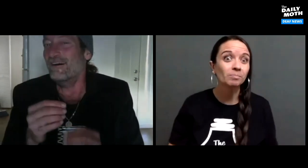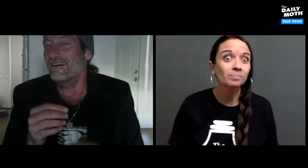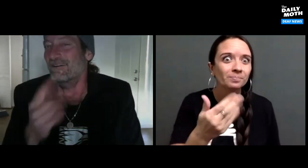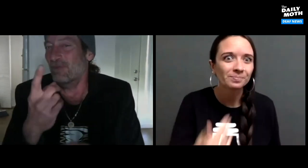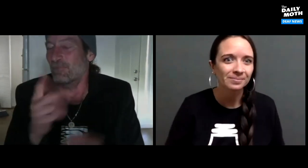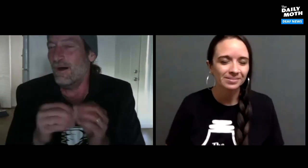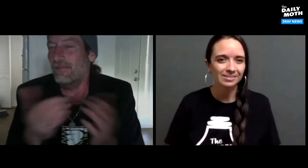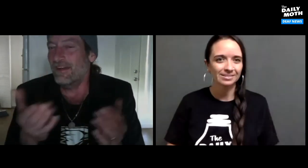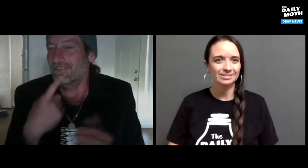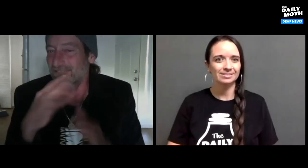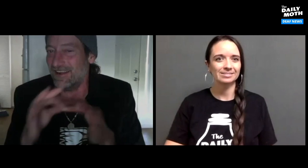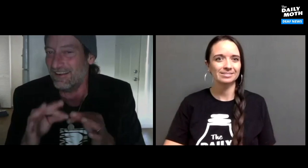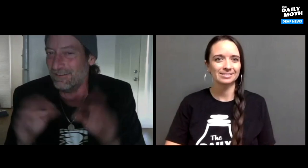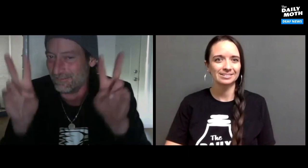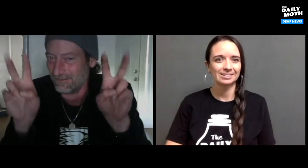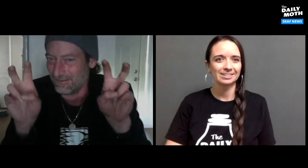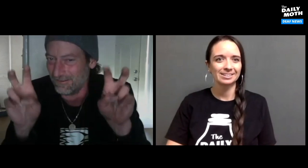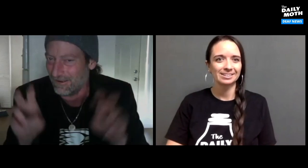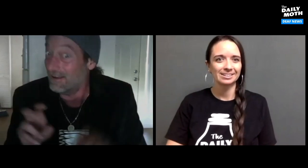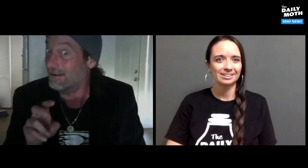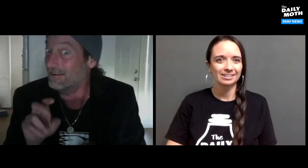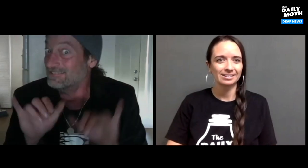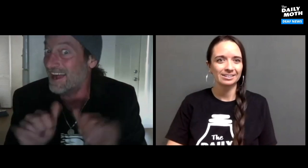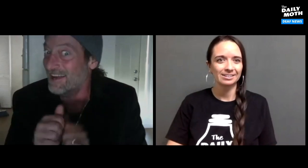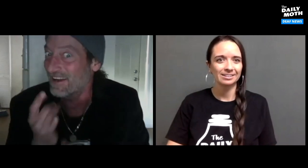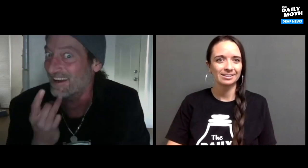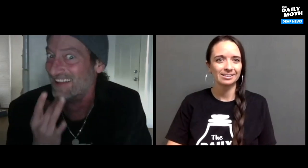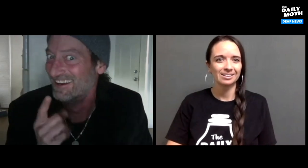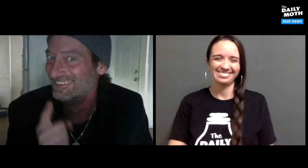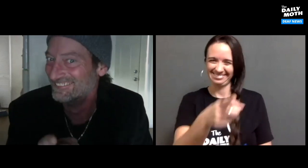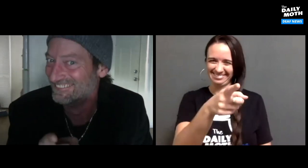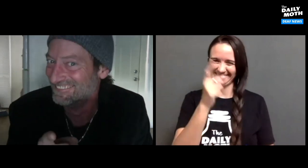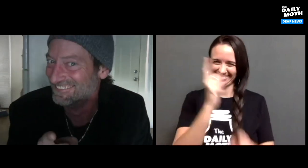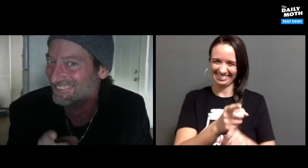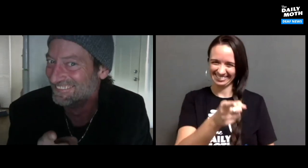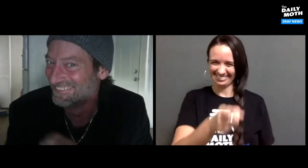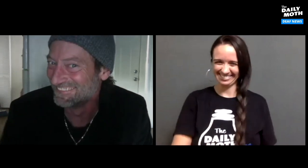Wait, one more! I want to say "stay with the light!" Haha yes, right!